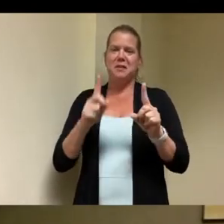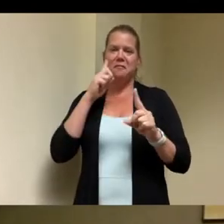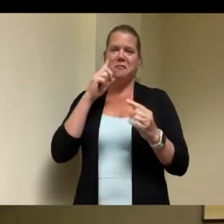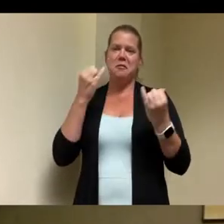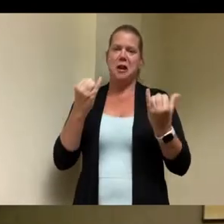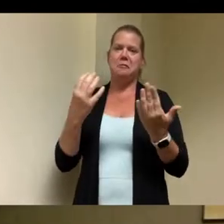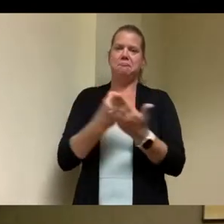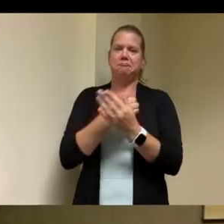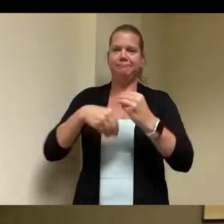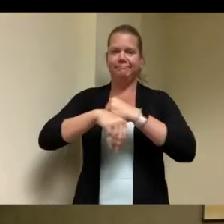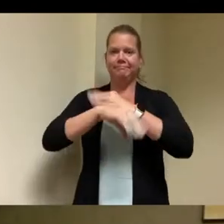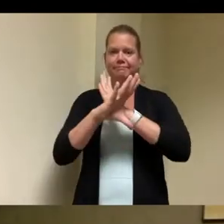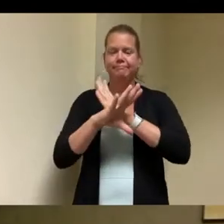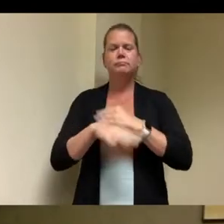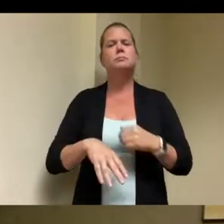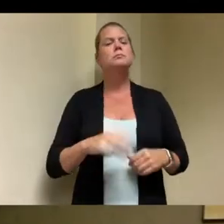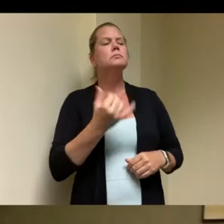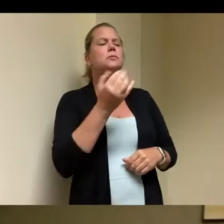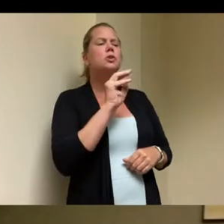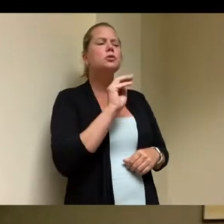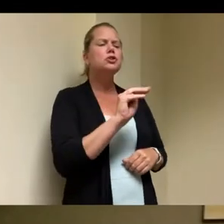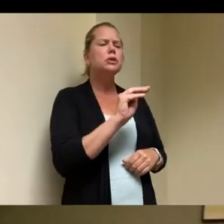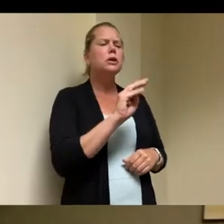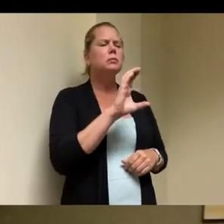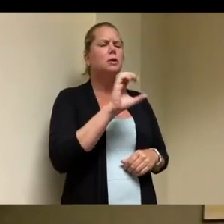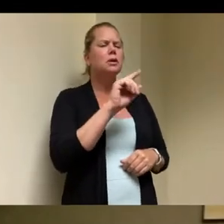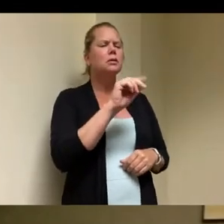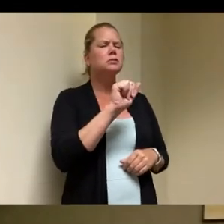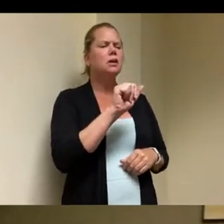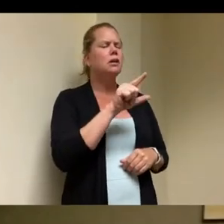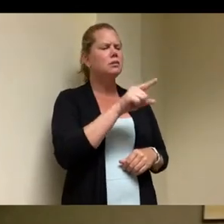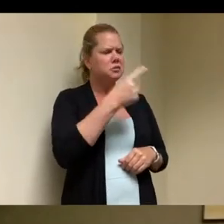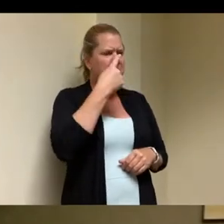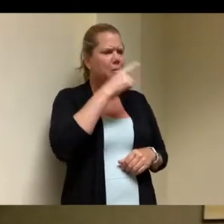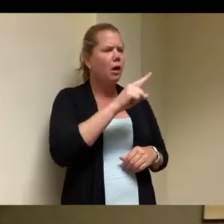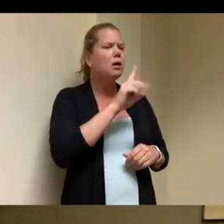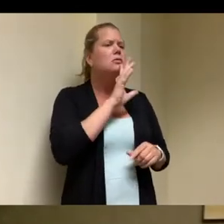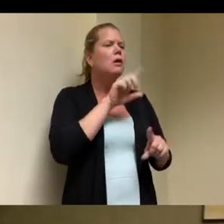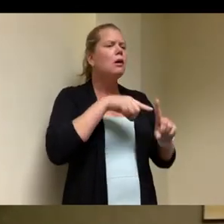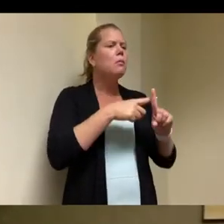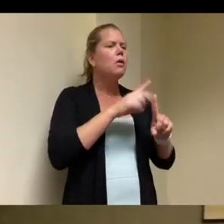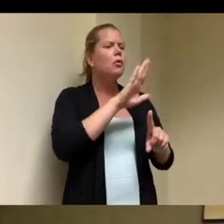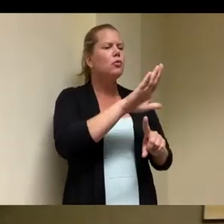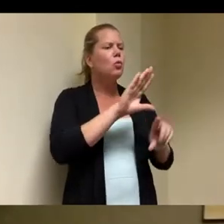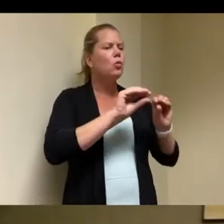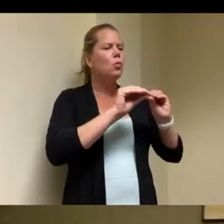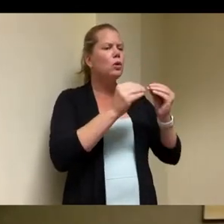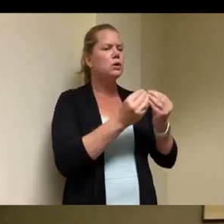maybe start with you and talk to us a little bit about um about work inc certainly folks in quincy would be very familiar with it